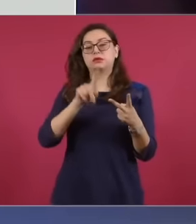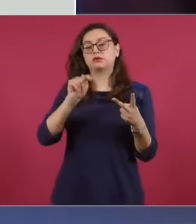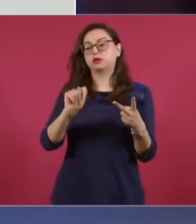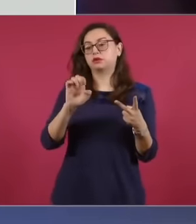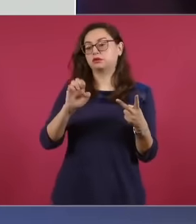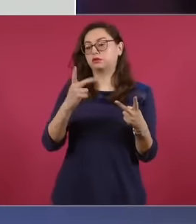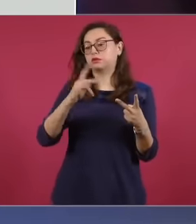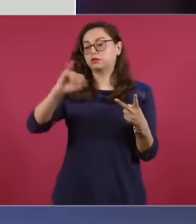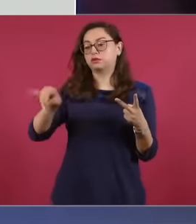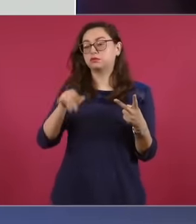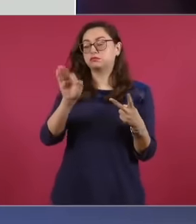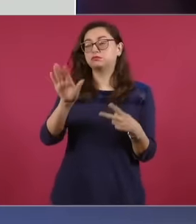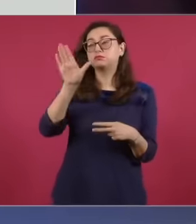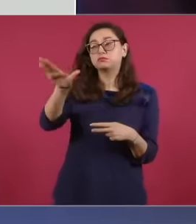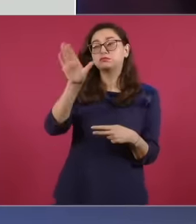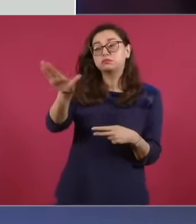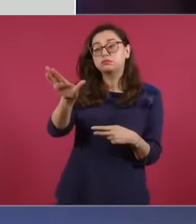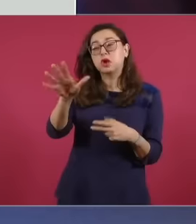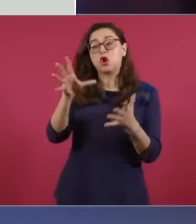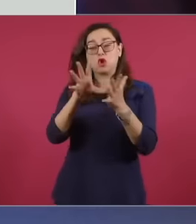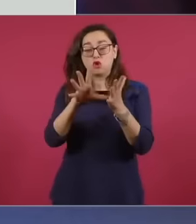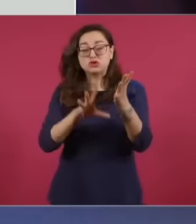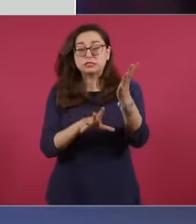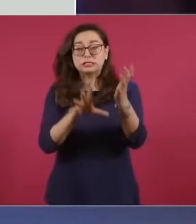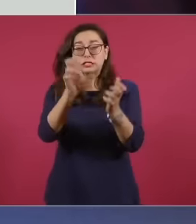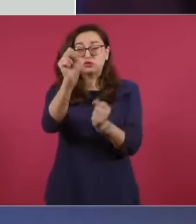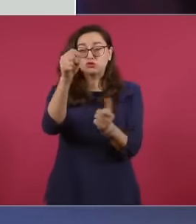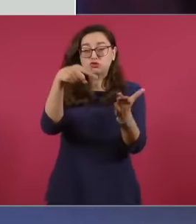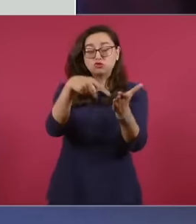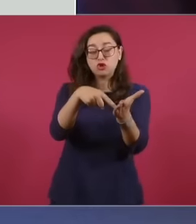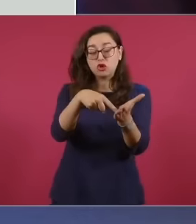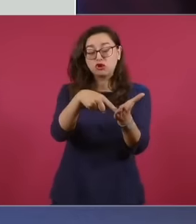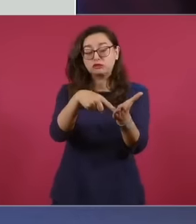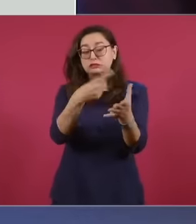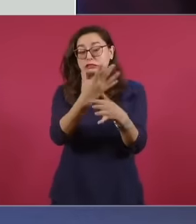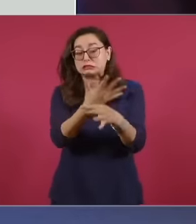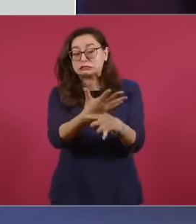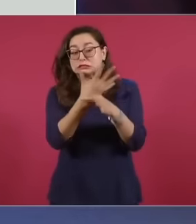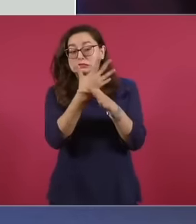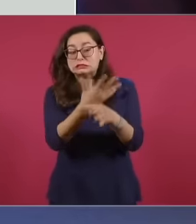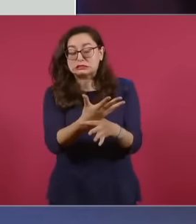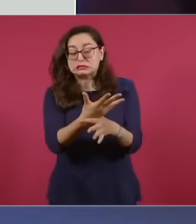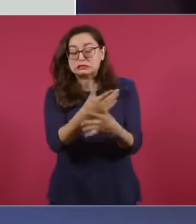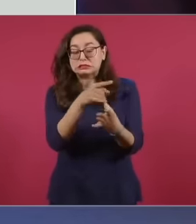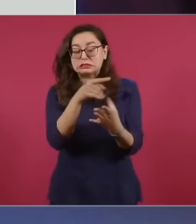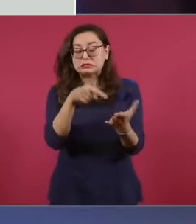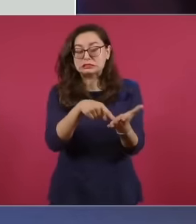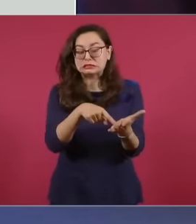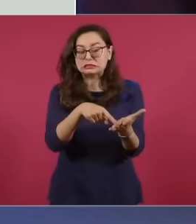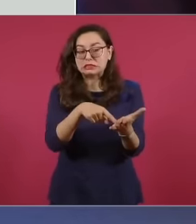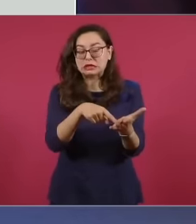carry out the assignment of the multi-member deputies,